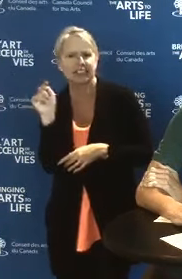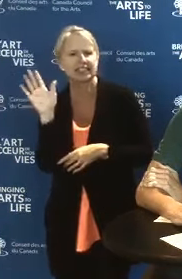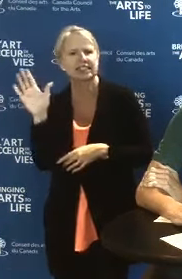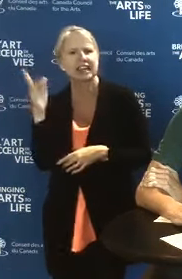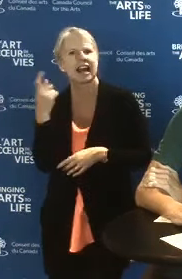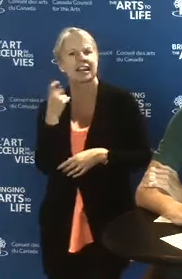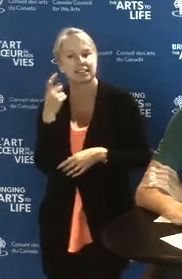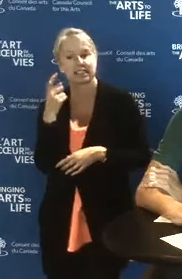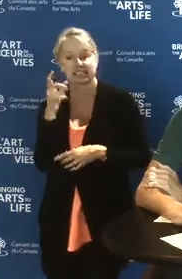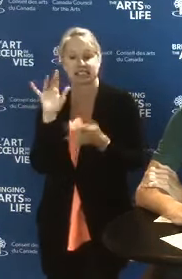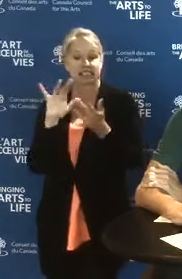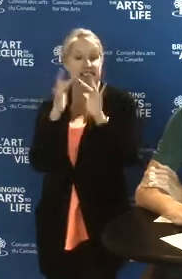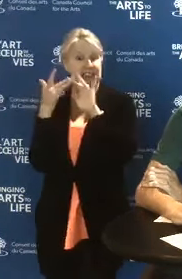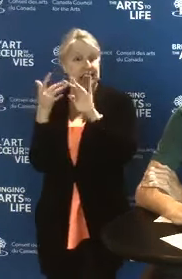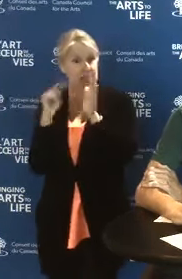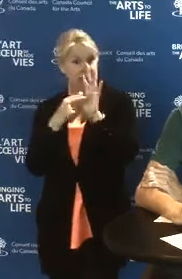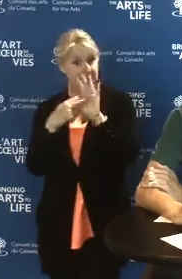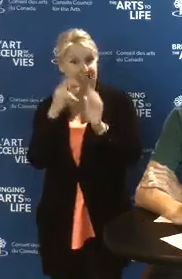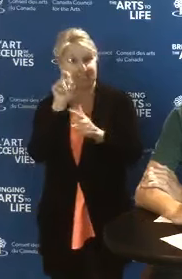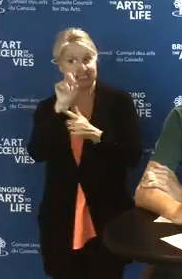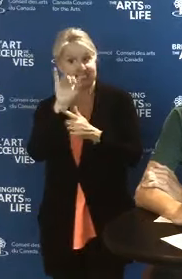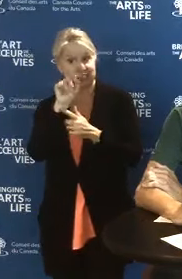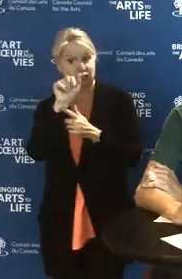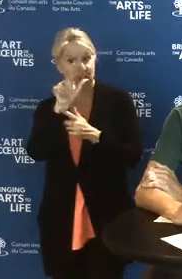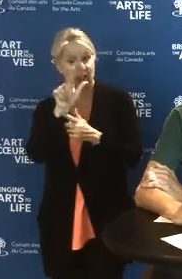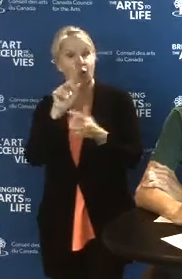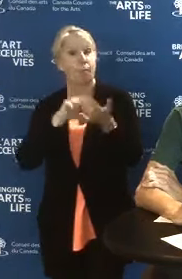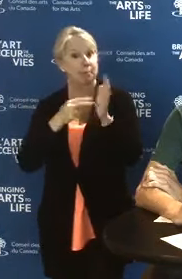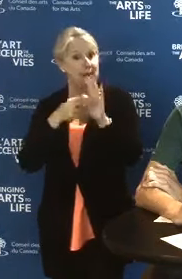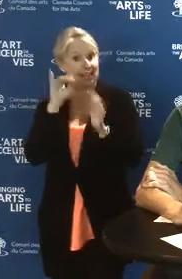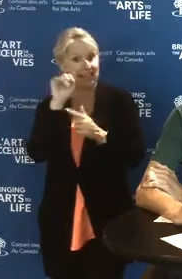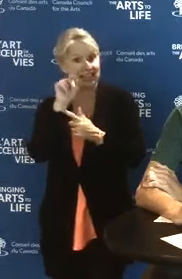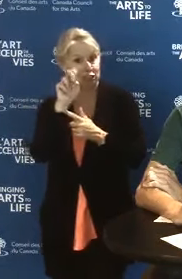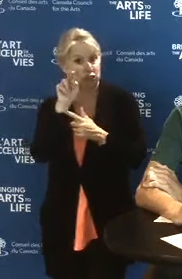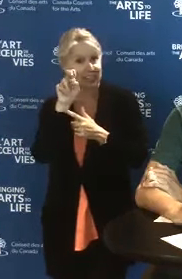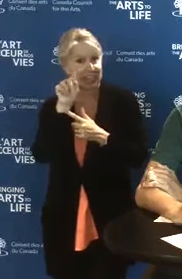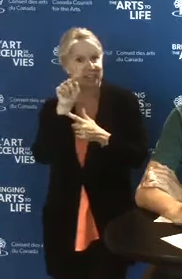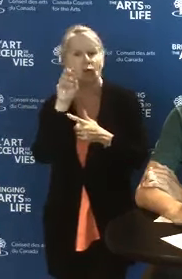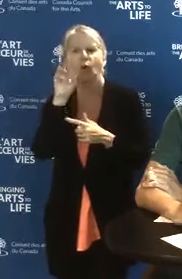does that mean Internet, or does it also mean using digital technologies in real life?